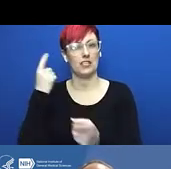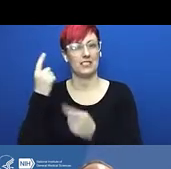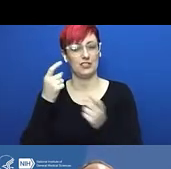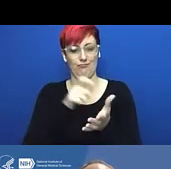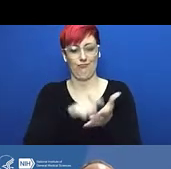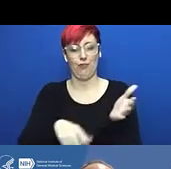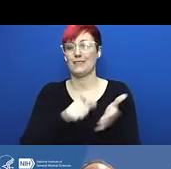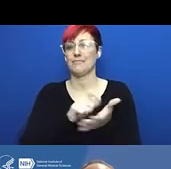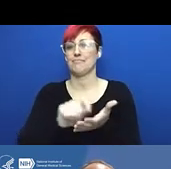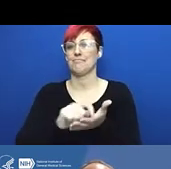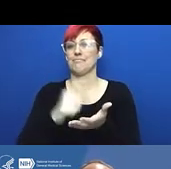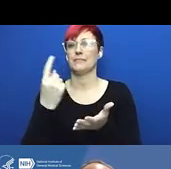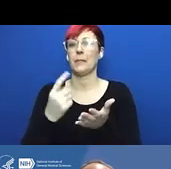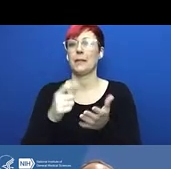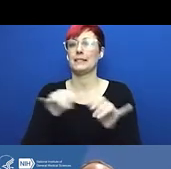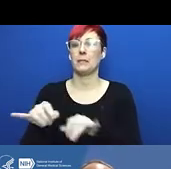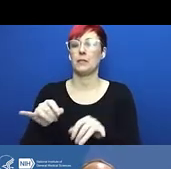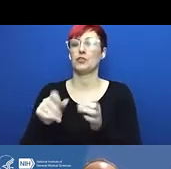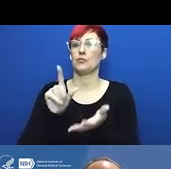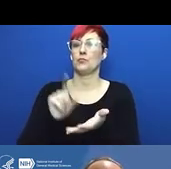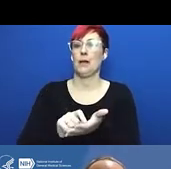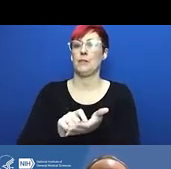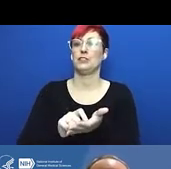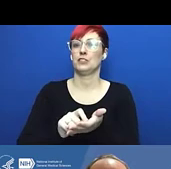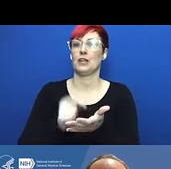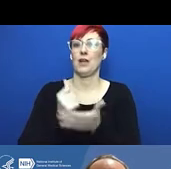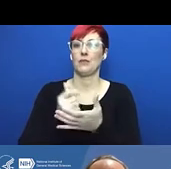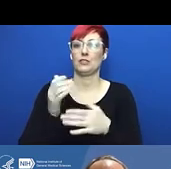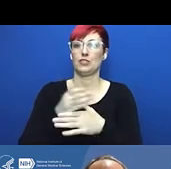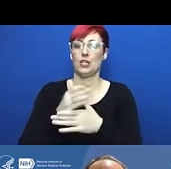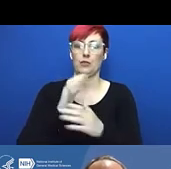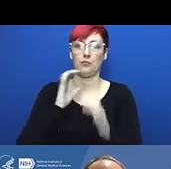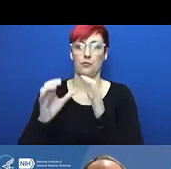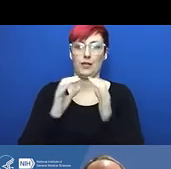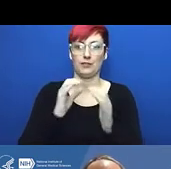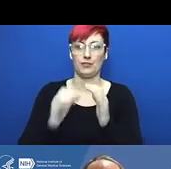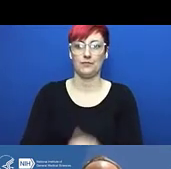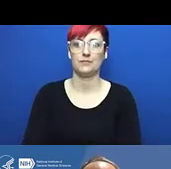NIGMS has been focusing on this in a number of different ways.